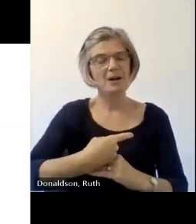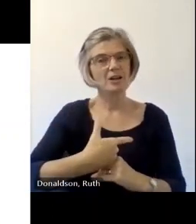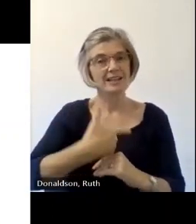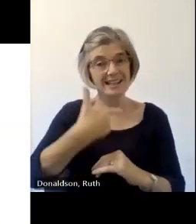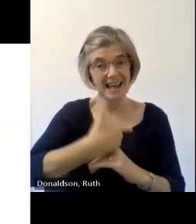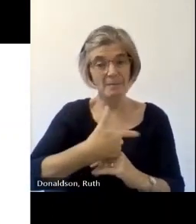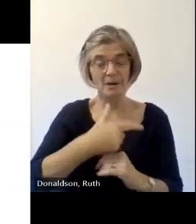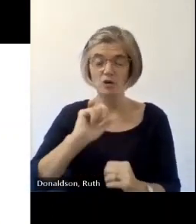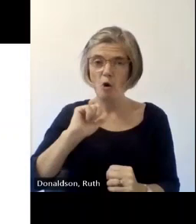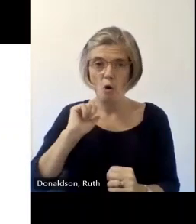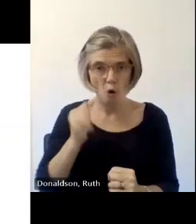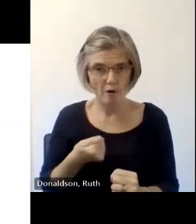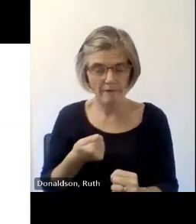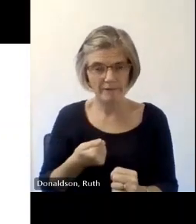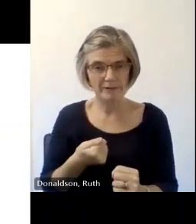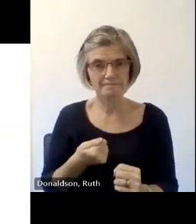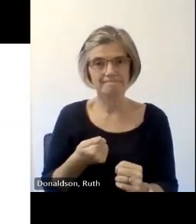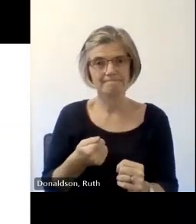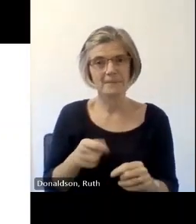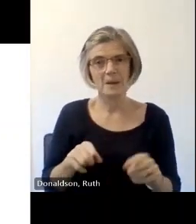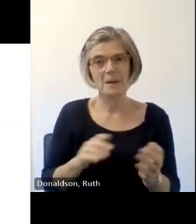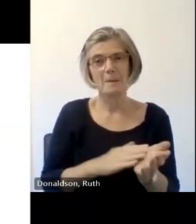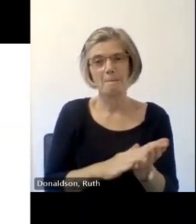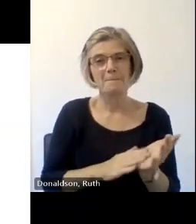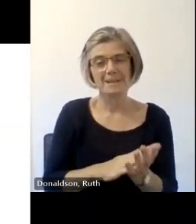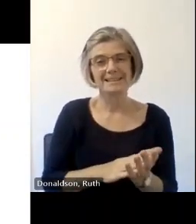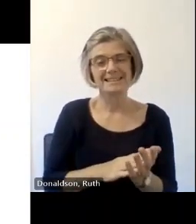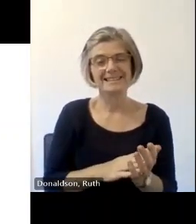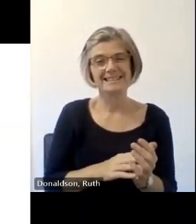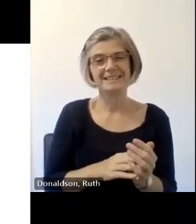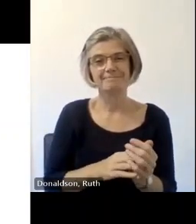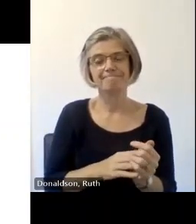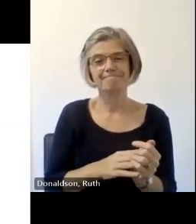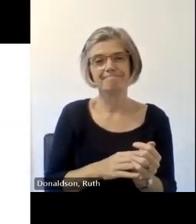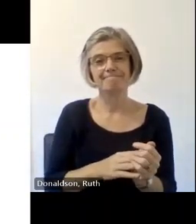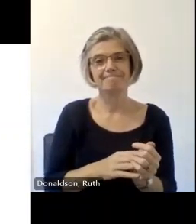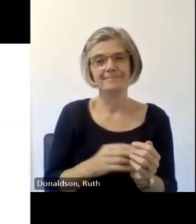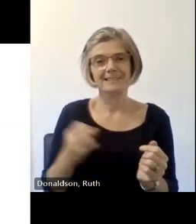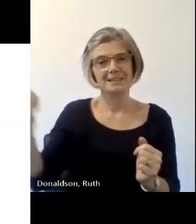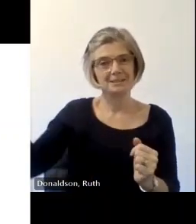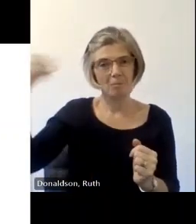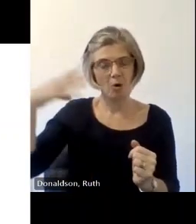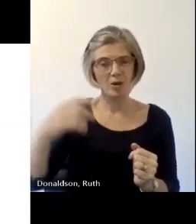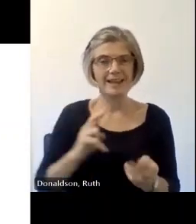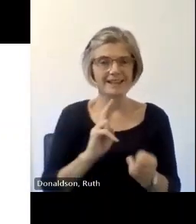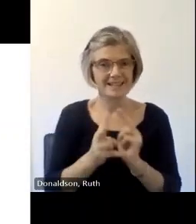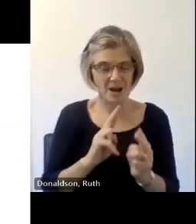and it also just helps with prioritization for the BSL interpreters and been able to see the people